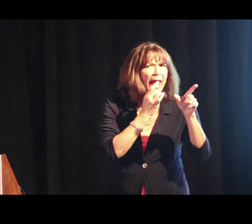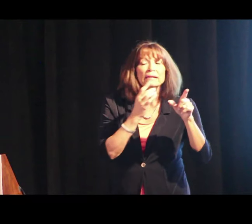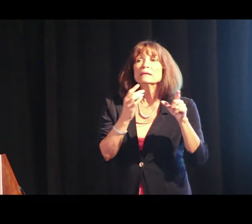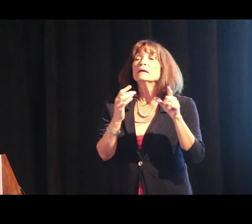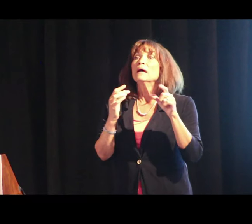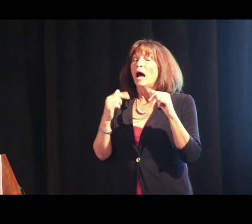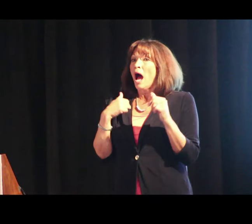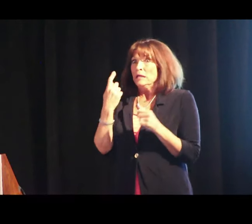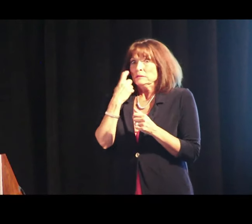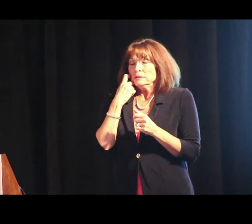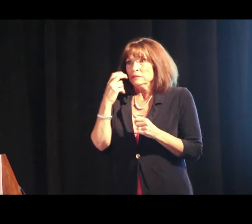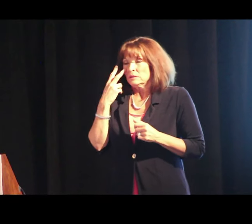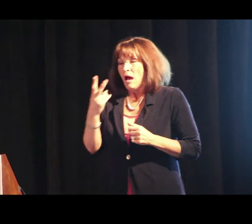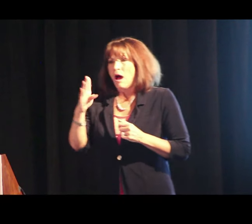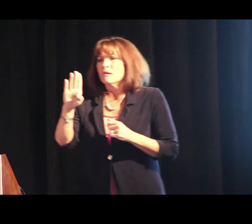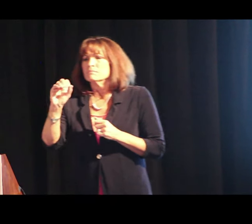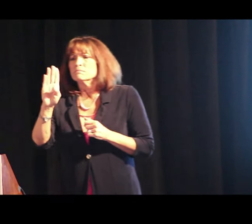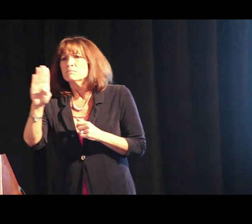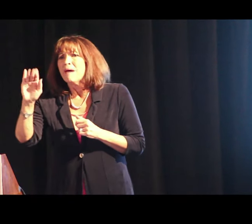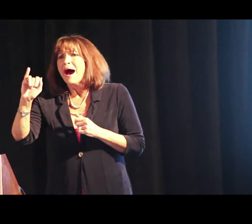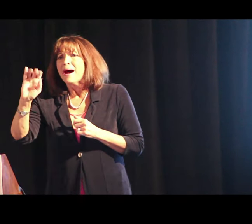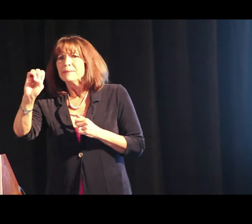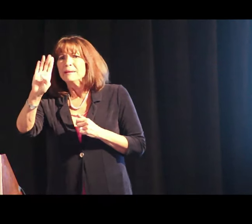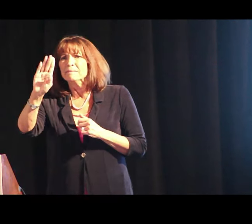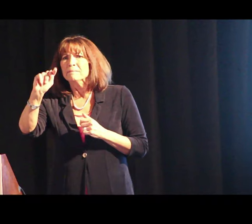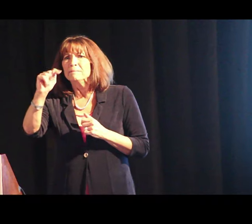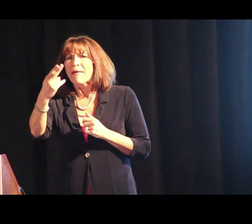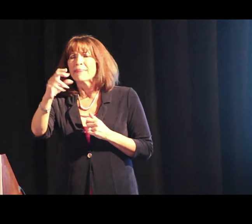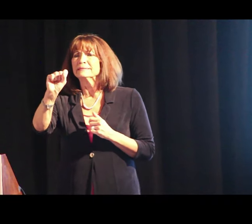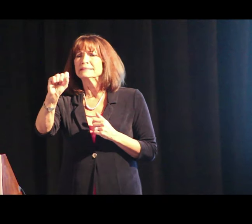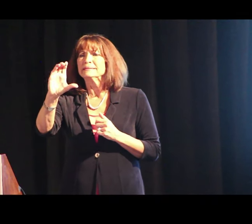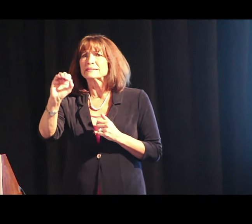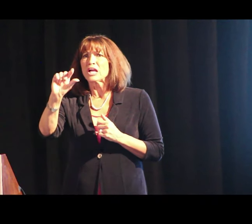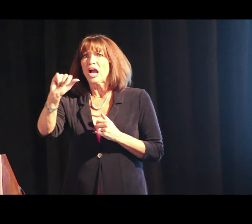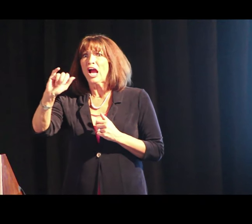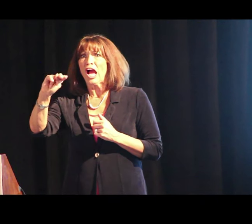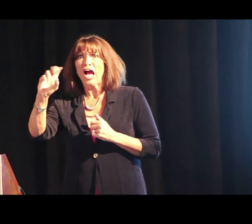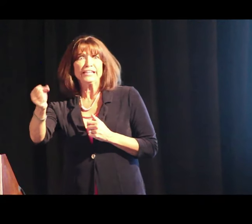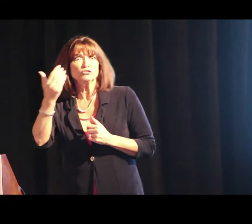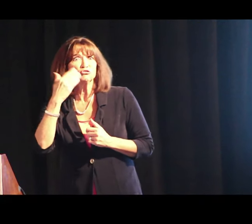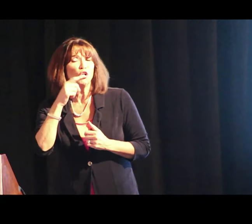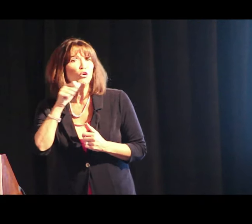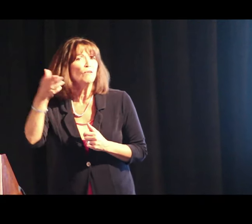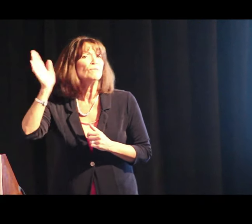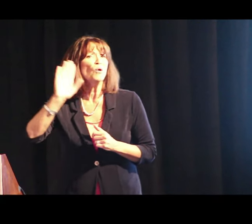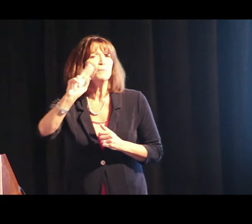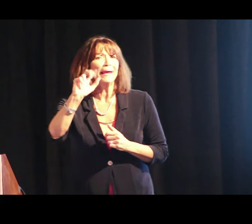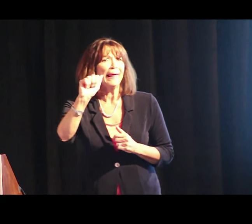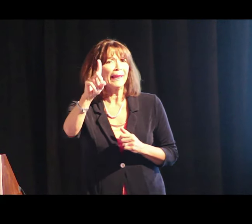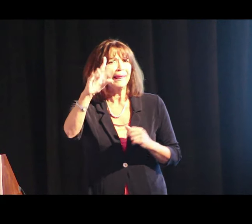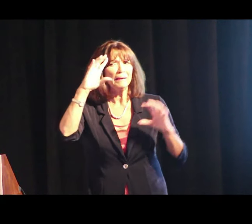I just saw Bobbi Beth Scoggins,